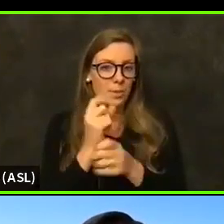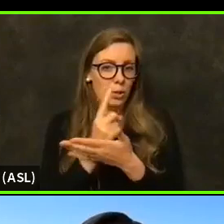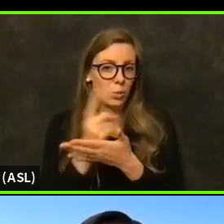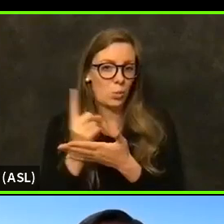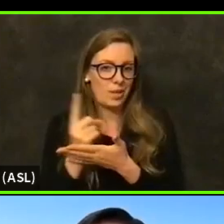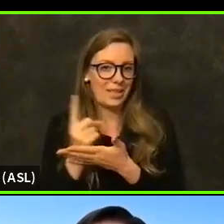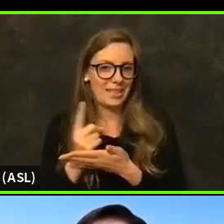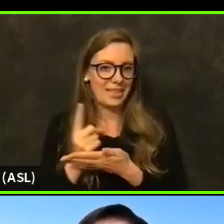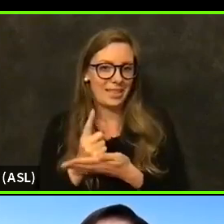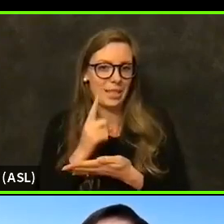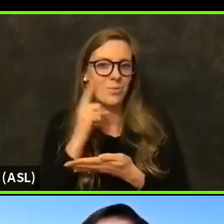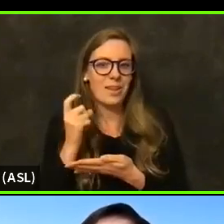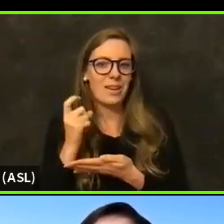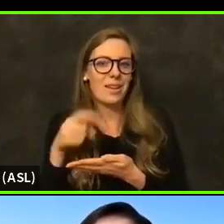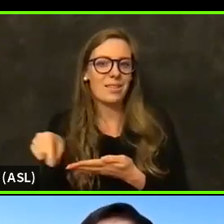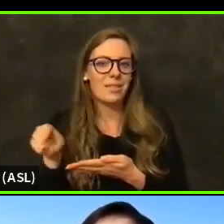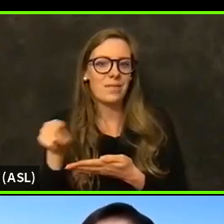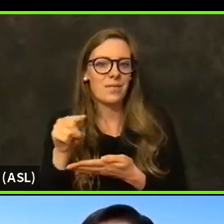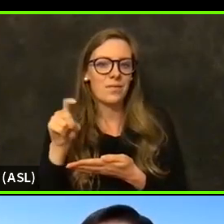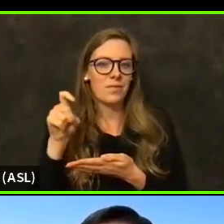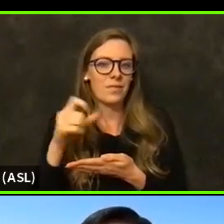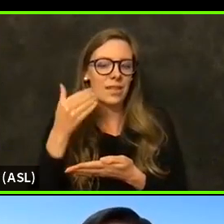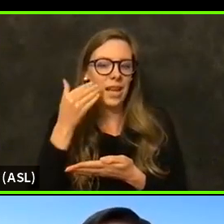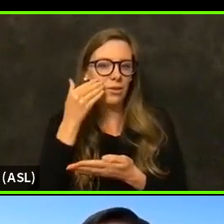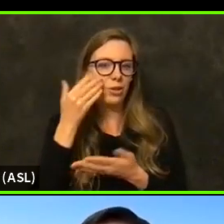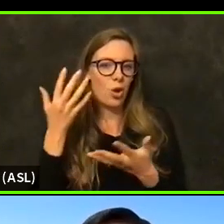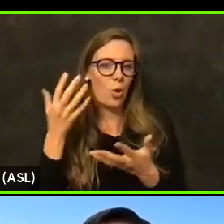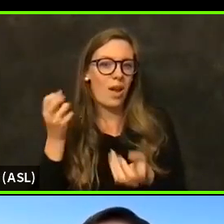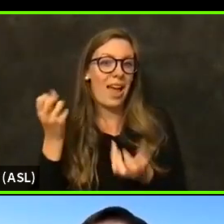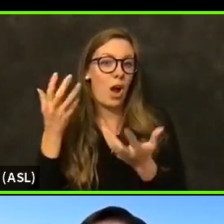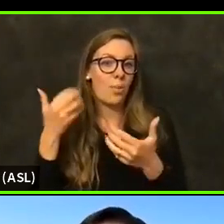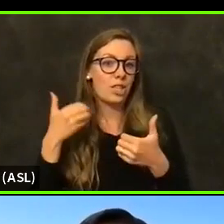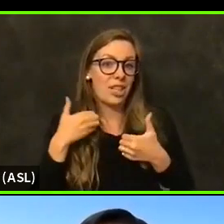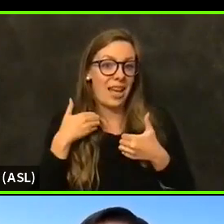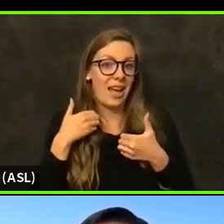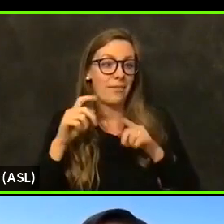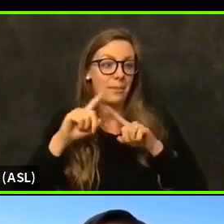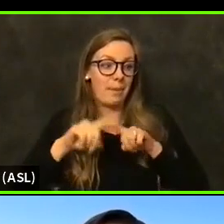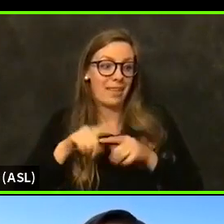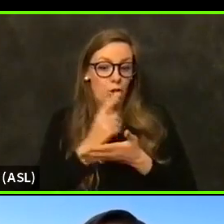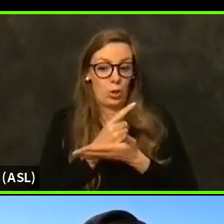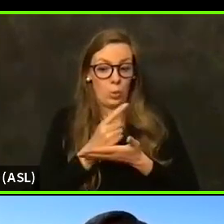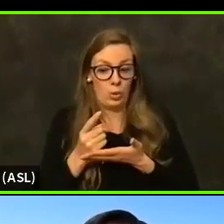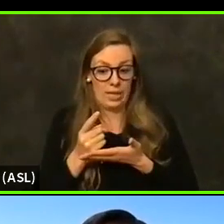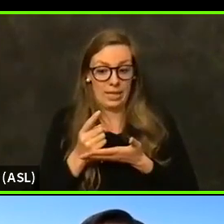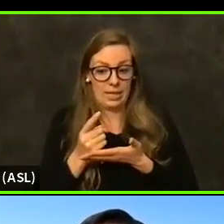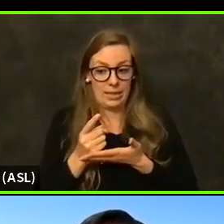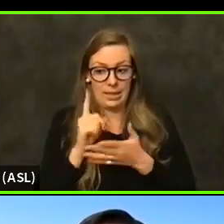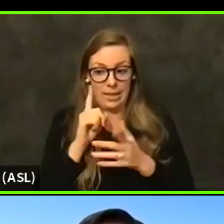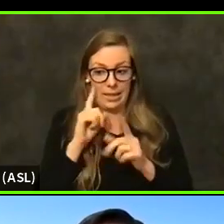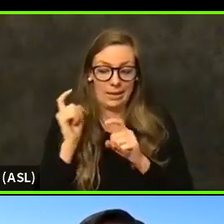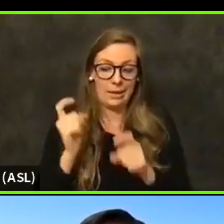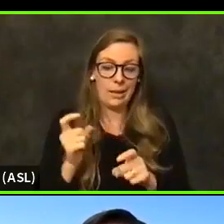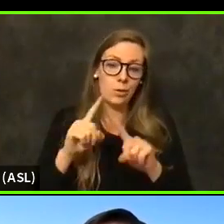because they have to know what their allocations are weekly and that depends on what what information we get from the state.